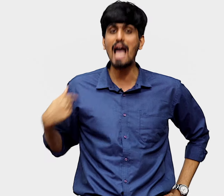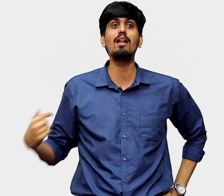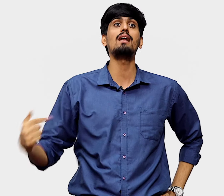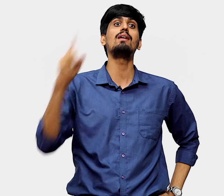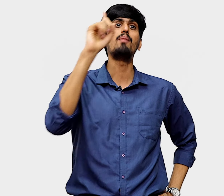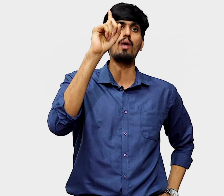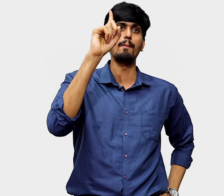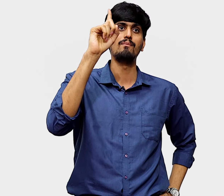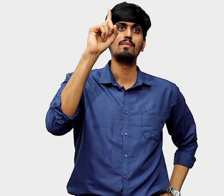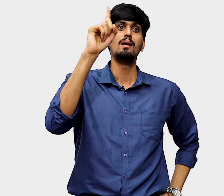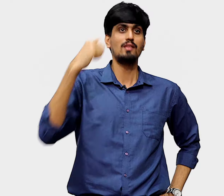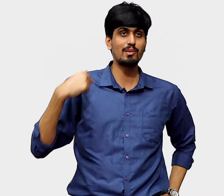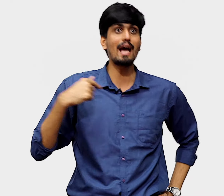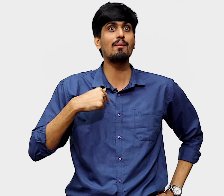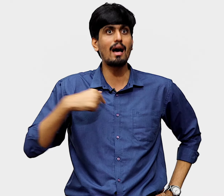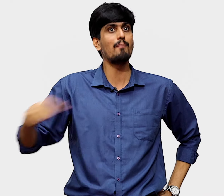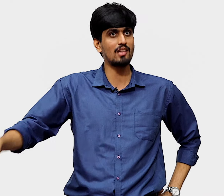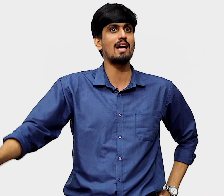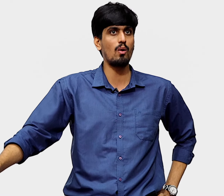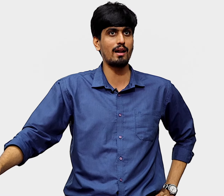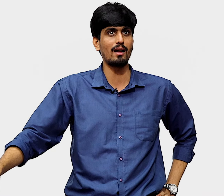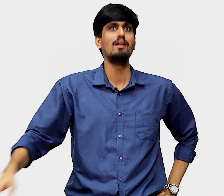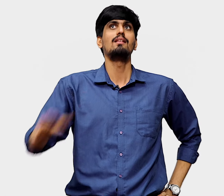I will again be number one. This is because I am the biggest shareholder here.